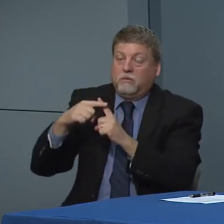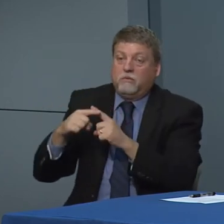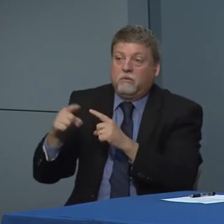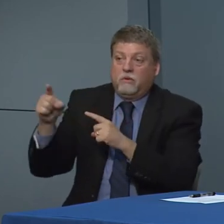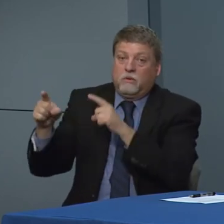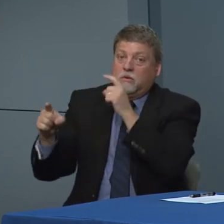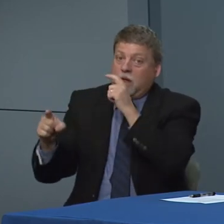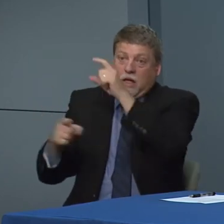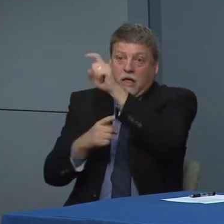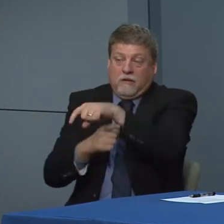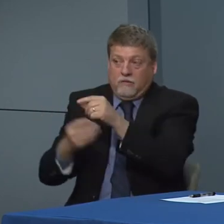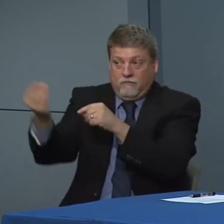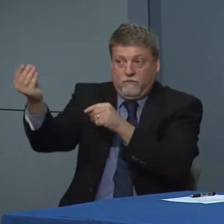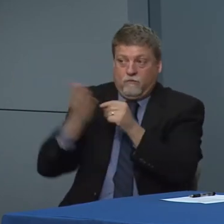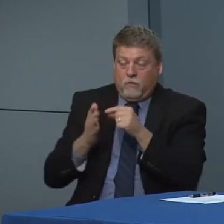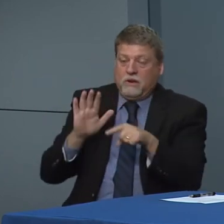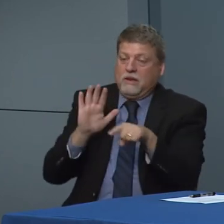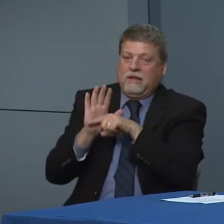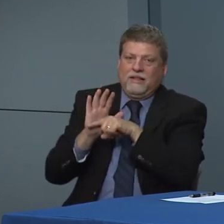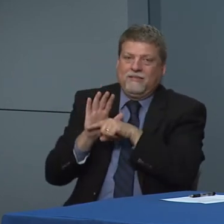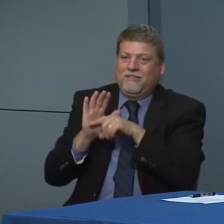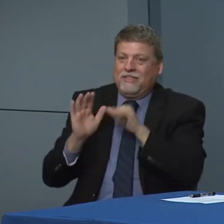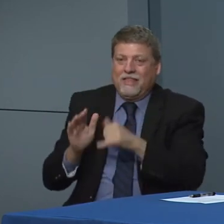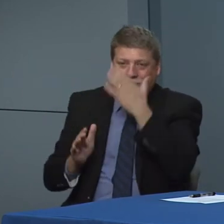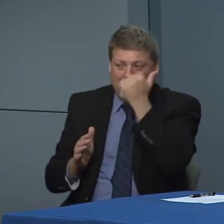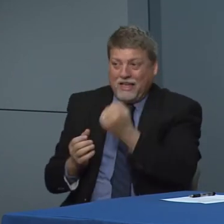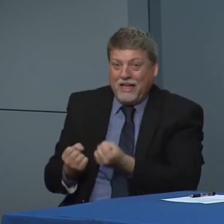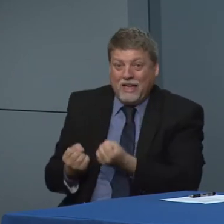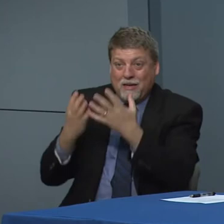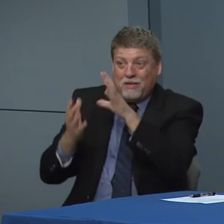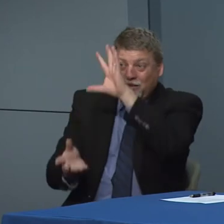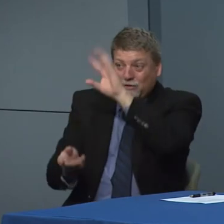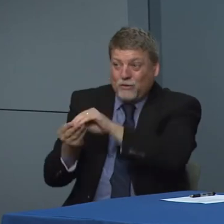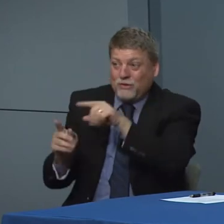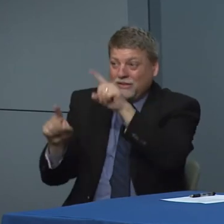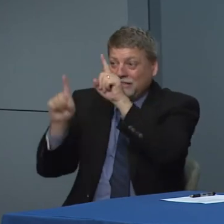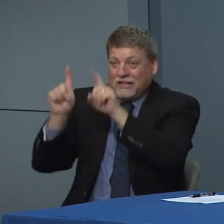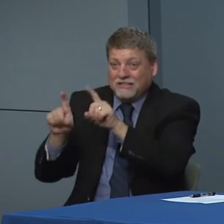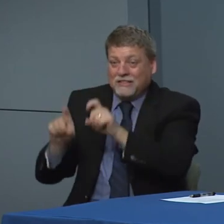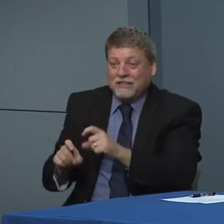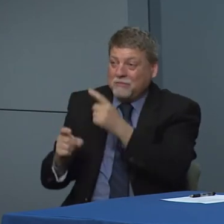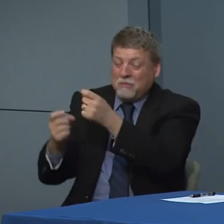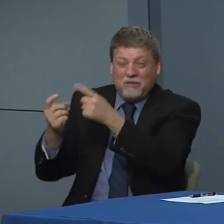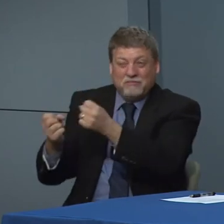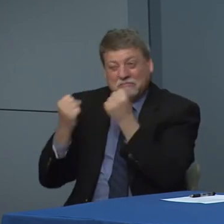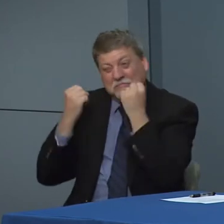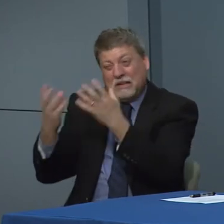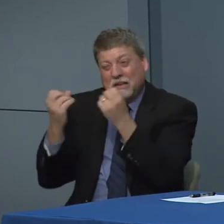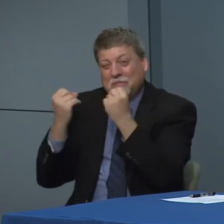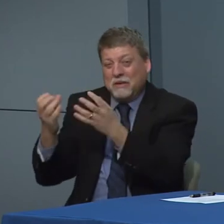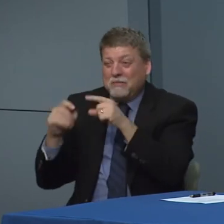They are not required to tell us all the negatives which is why we don't know the all of the negative tests and that are